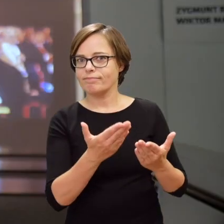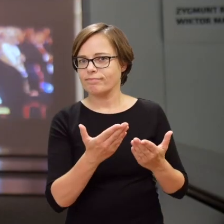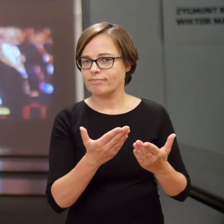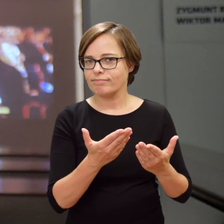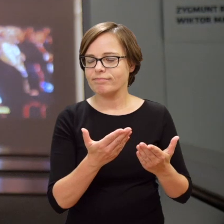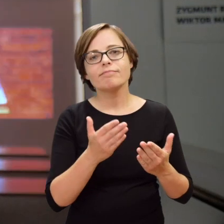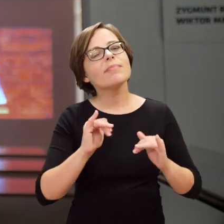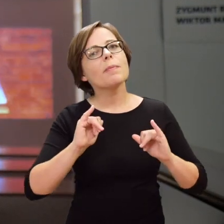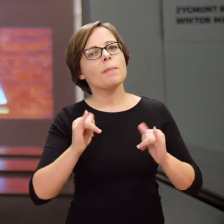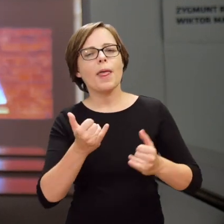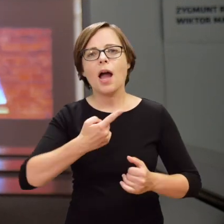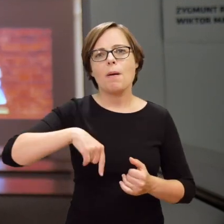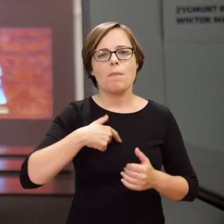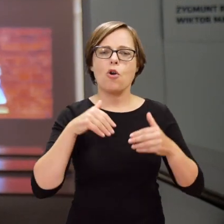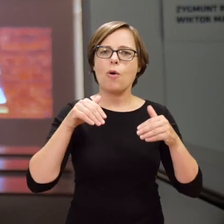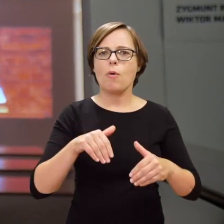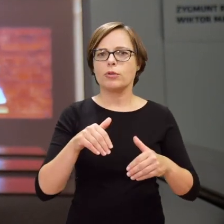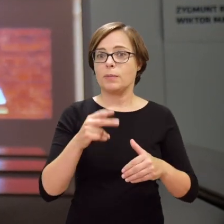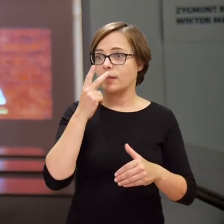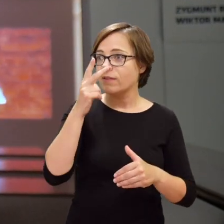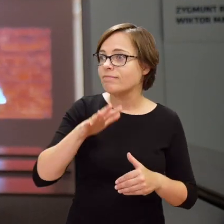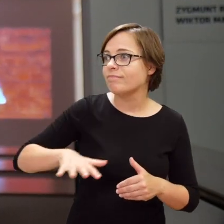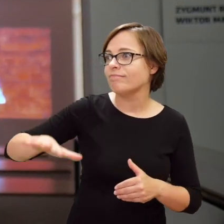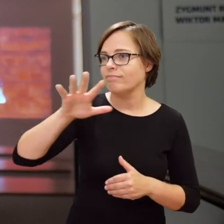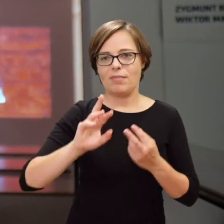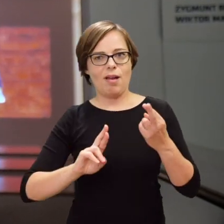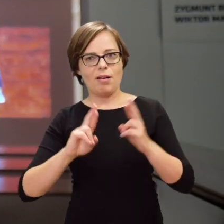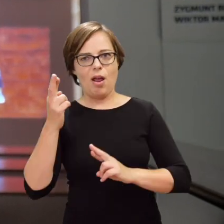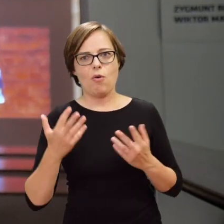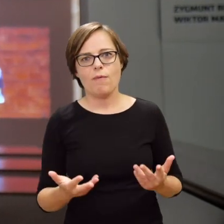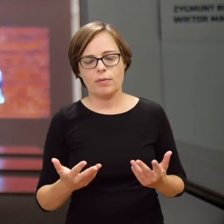how we can react to whatever is happening around us.